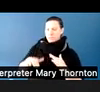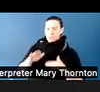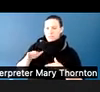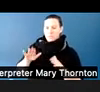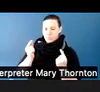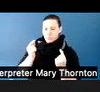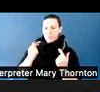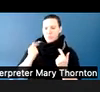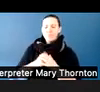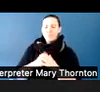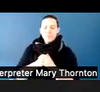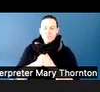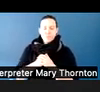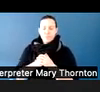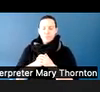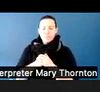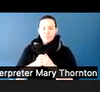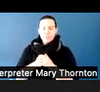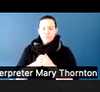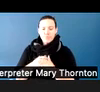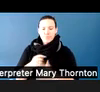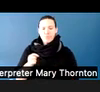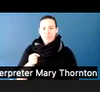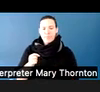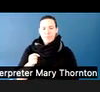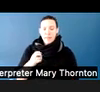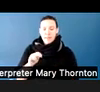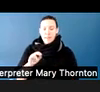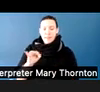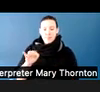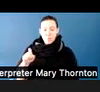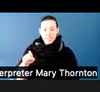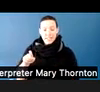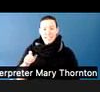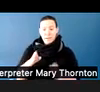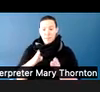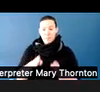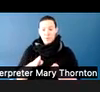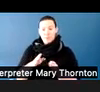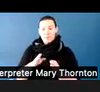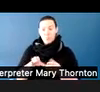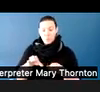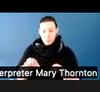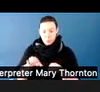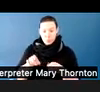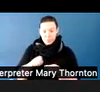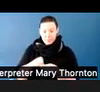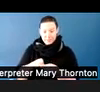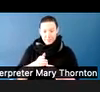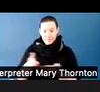that you need somebody to do-- if we need everybody to be quiet and reengage, to say that as opposed to something